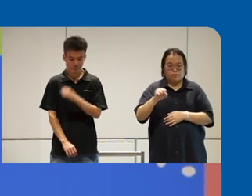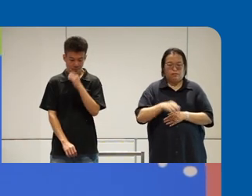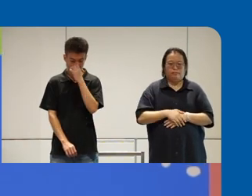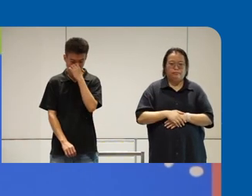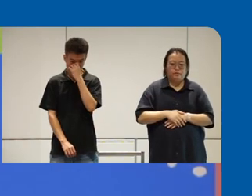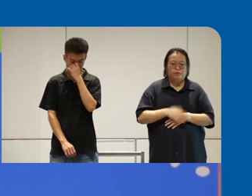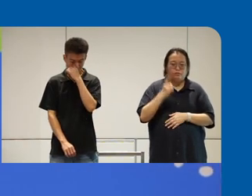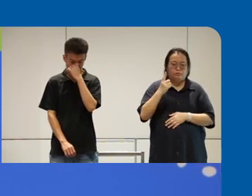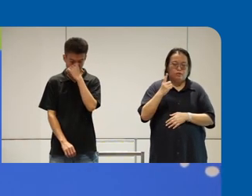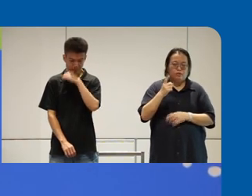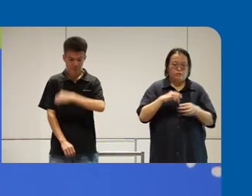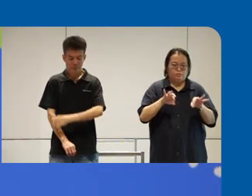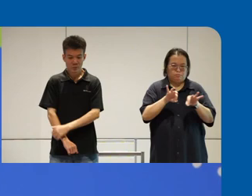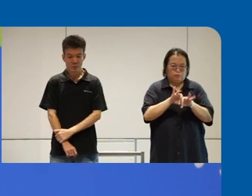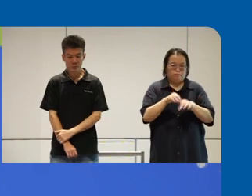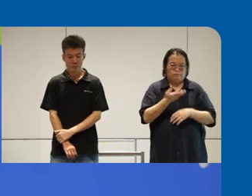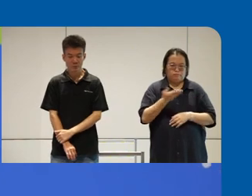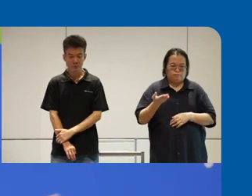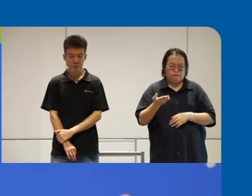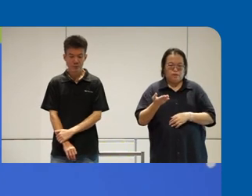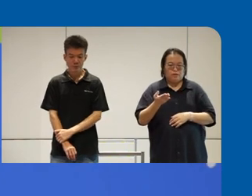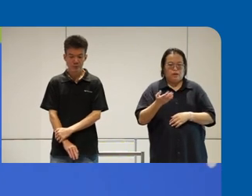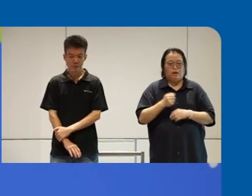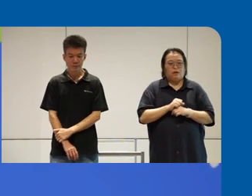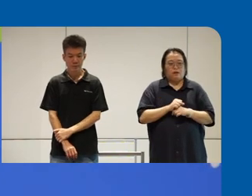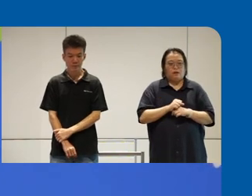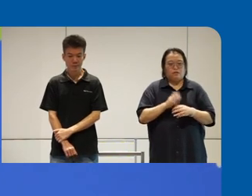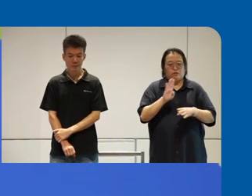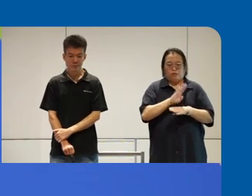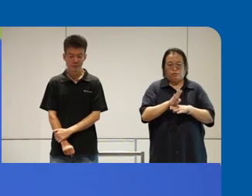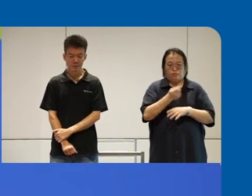things that blocks like commercial tools from actually scanning uh transactional service and